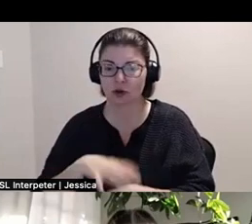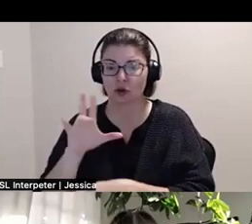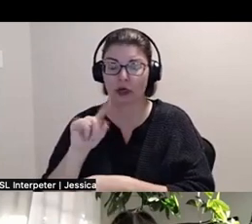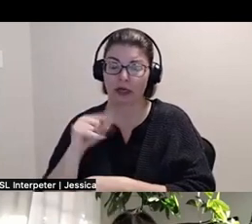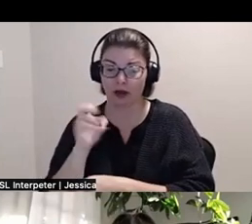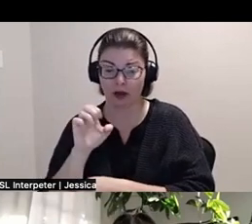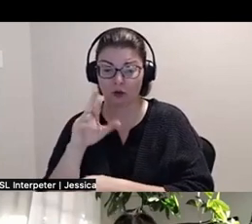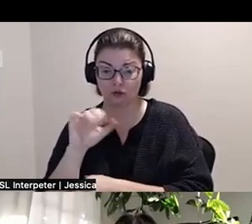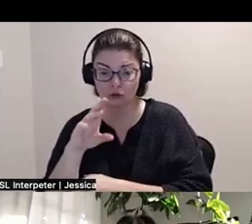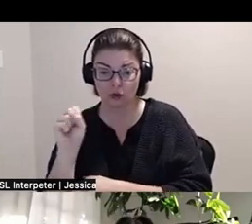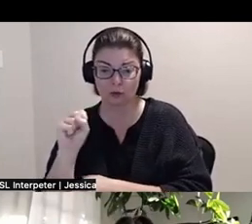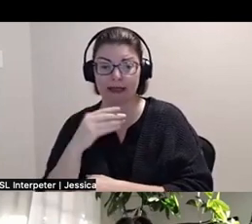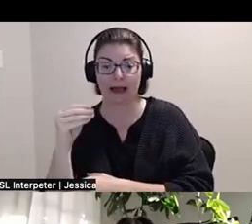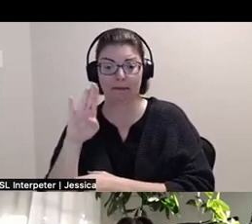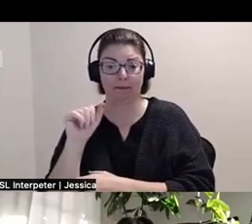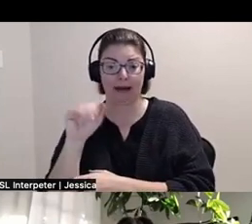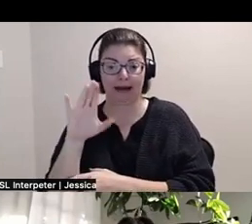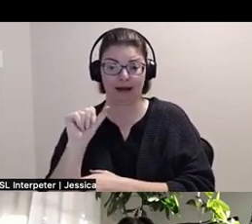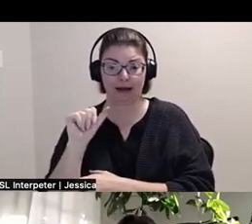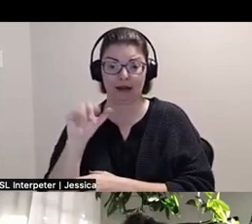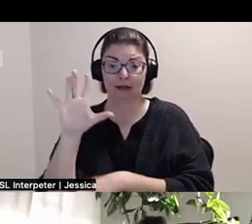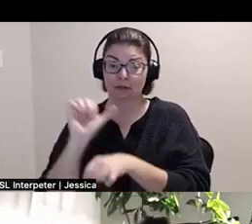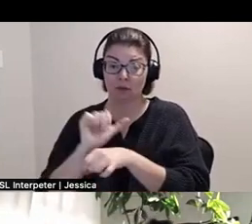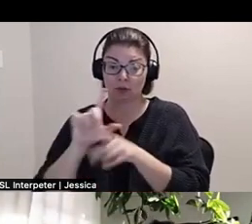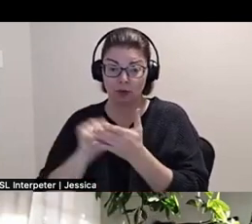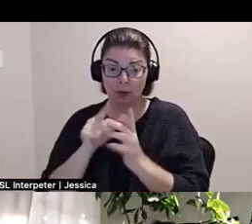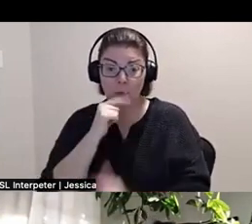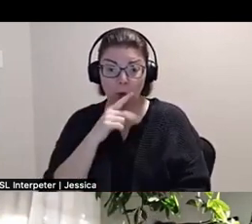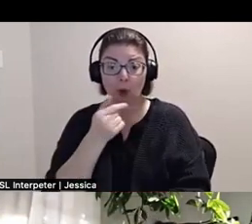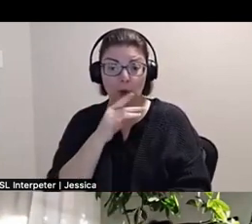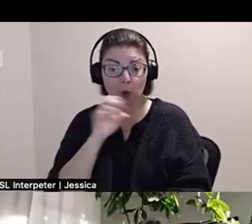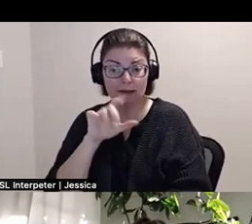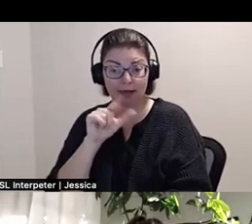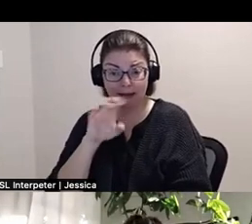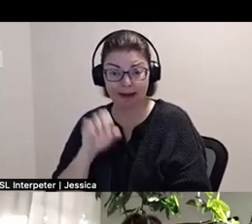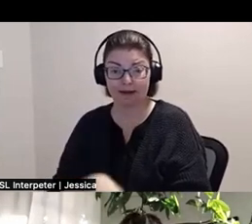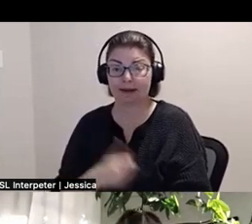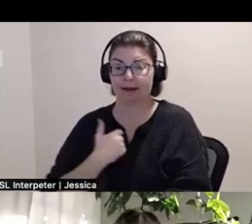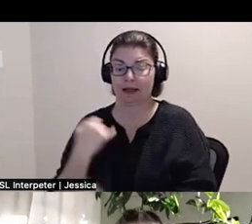His work has been published by Goose Lane, Canadian Art, C Magazine, UN Projects, and more.